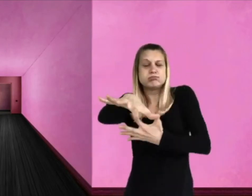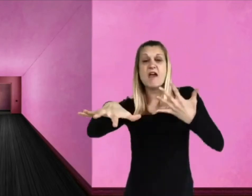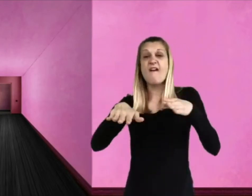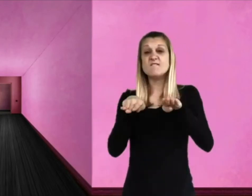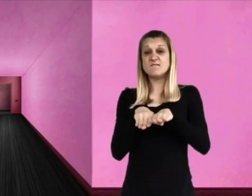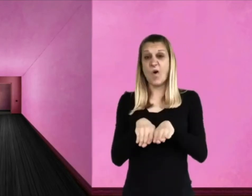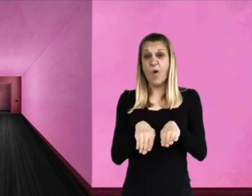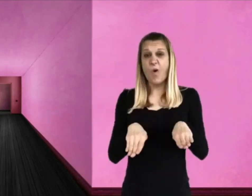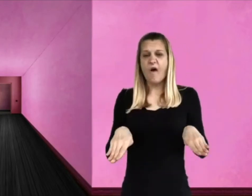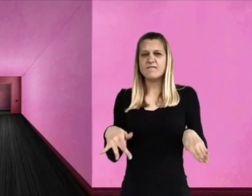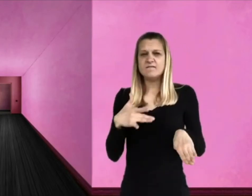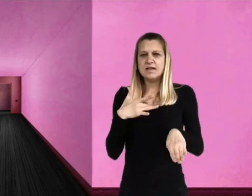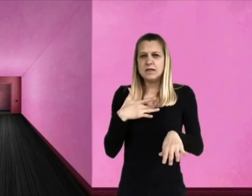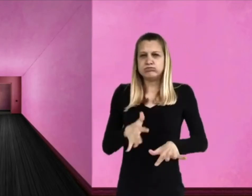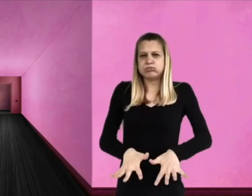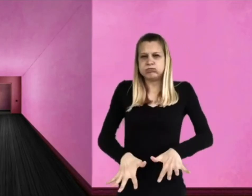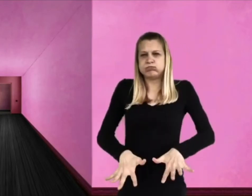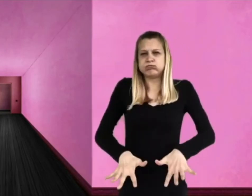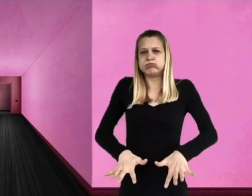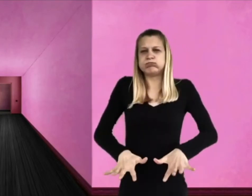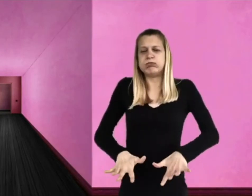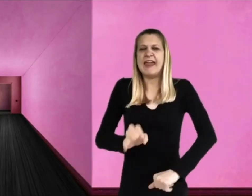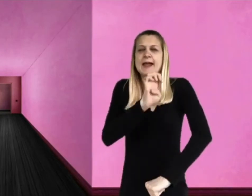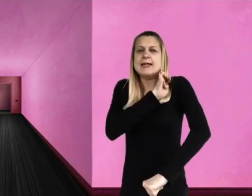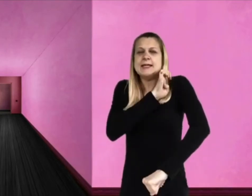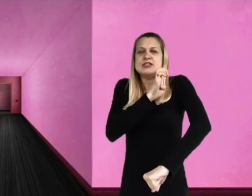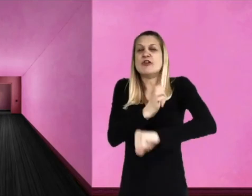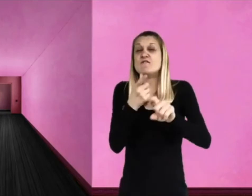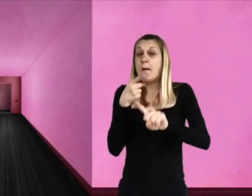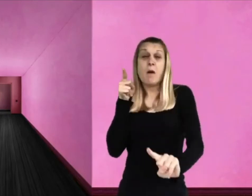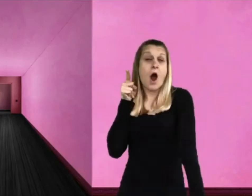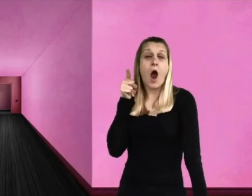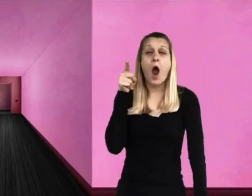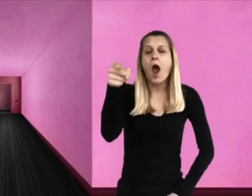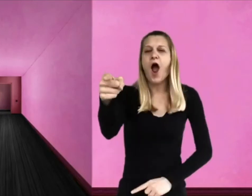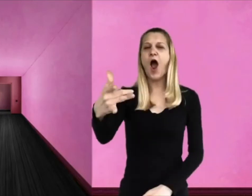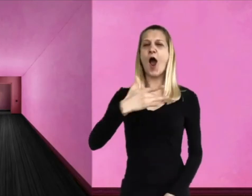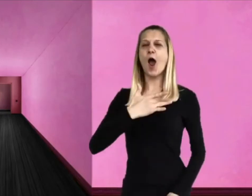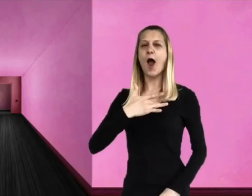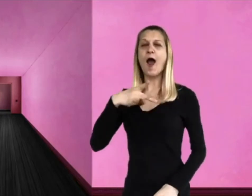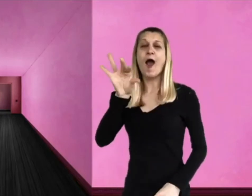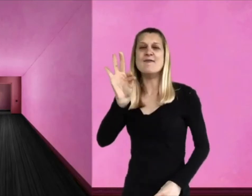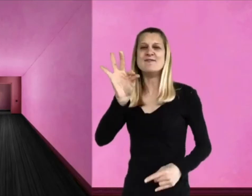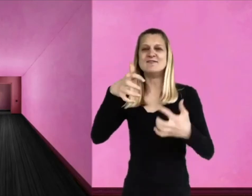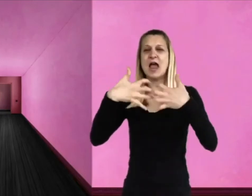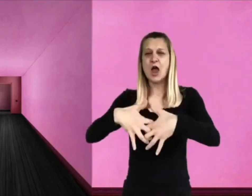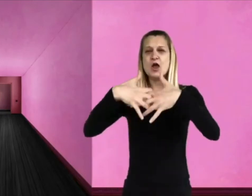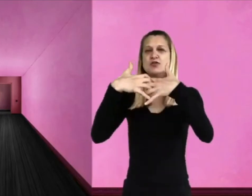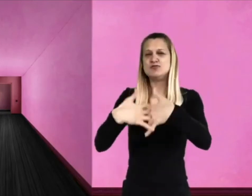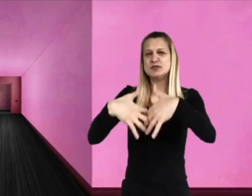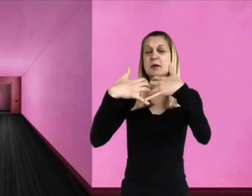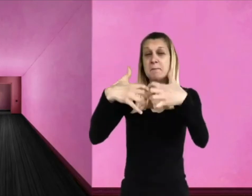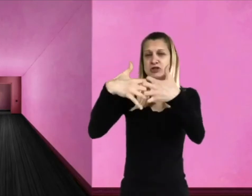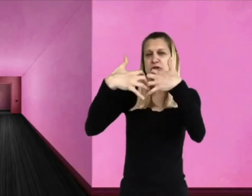And far away in the distance, from the heart of the great factory, came a muffled roar of energy